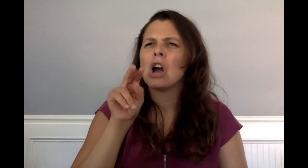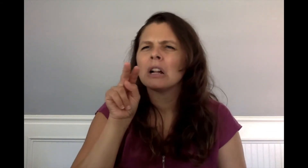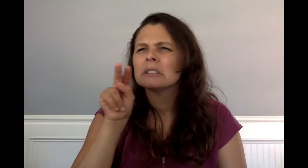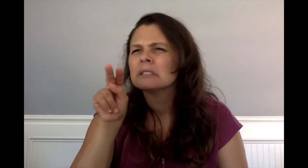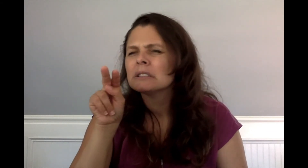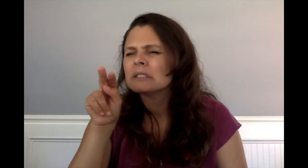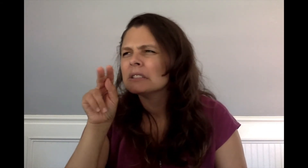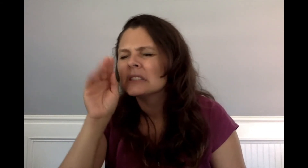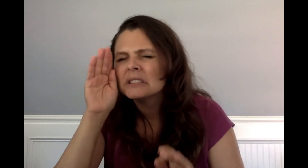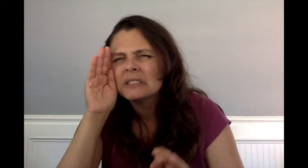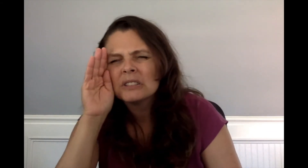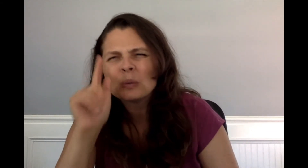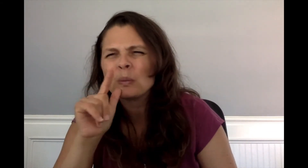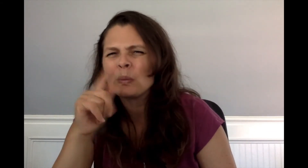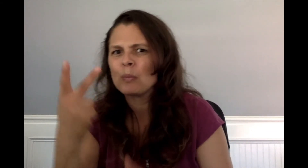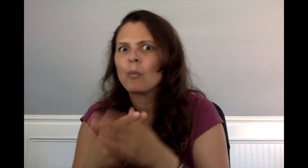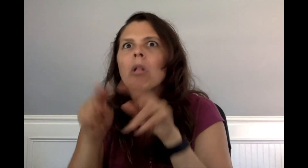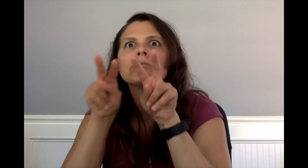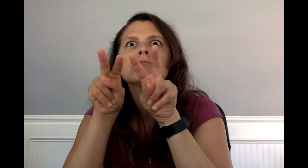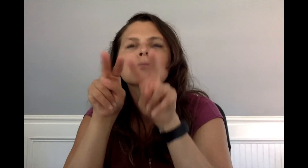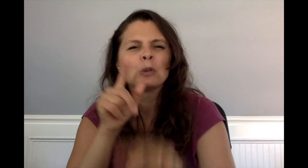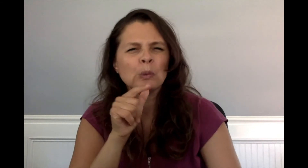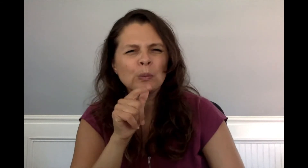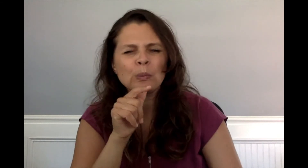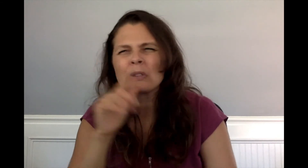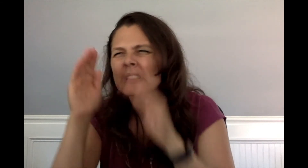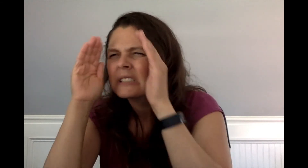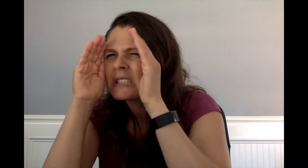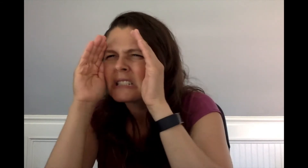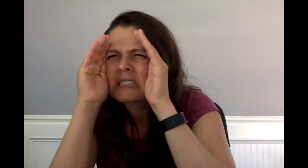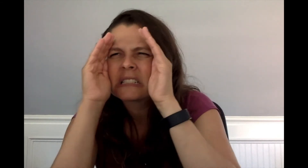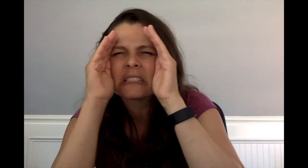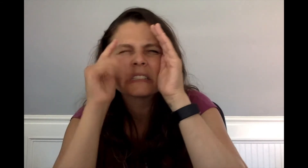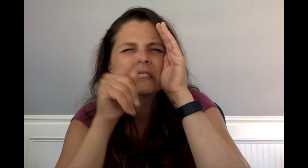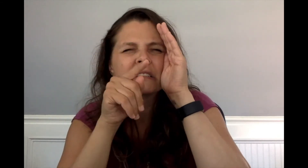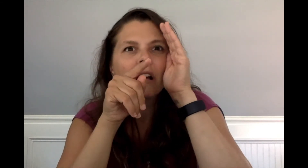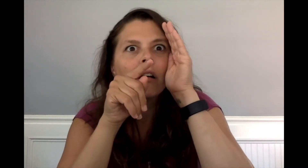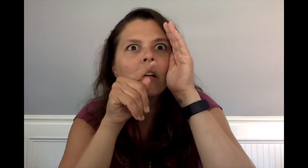Charlie moved his head just enough to see who Aggie and Enid were facing.